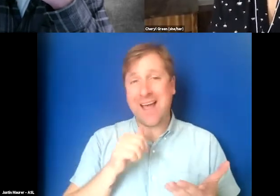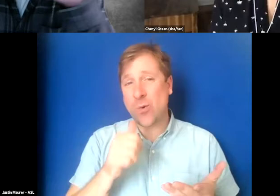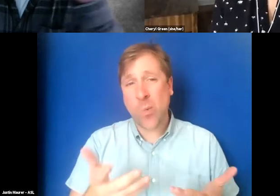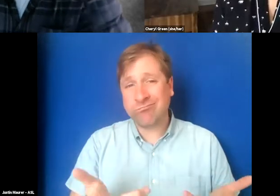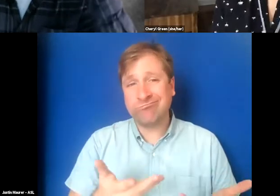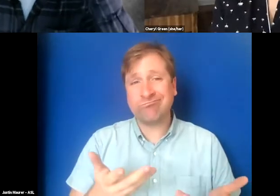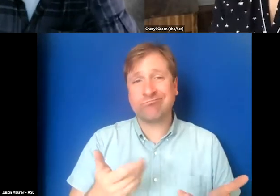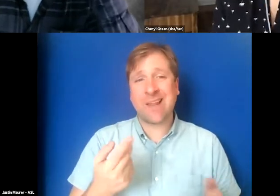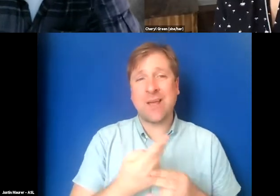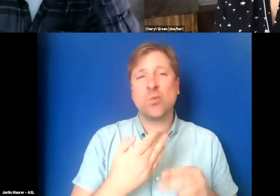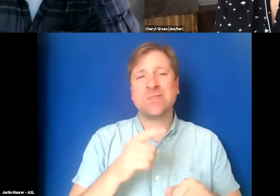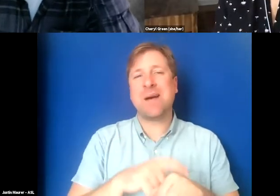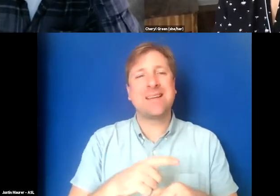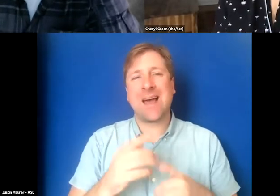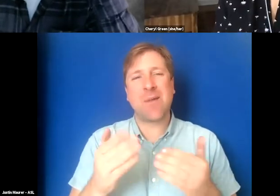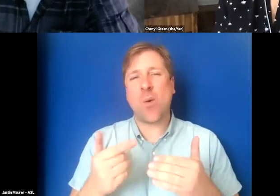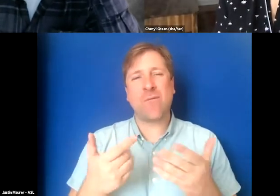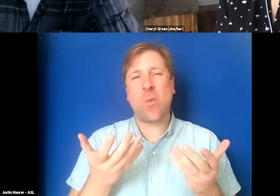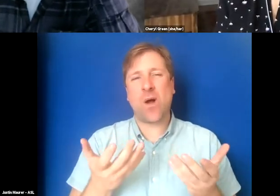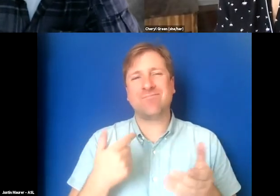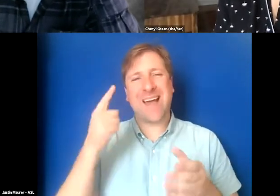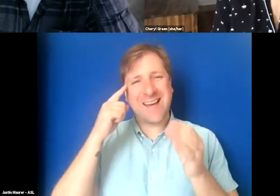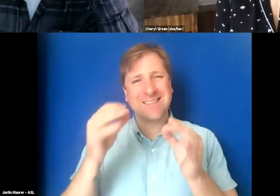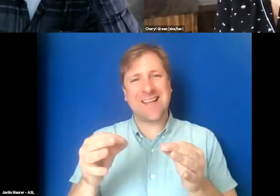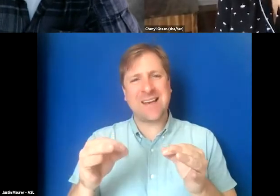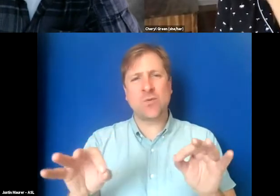I use my time how I want. And I have decided that it is worth it